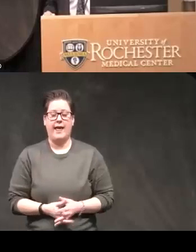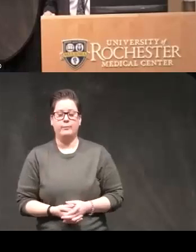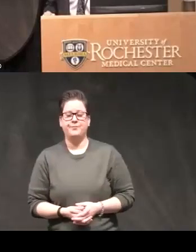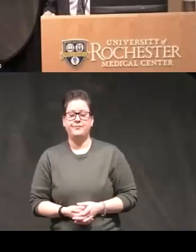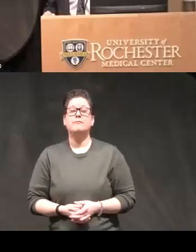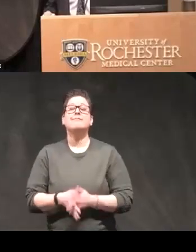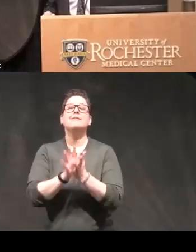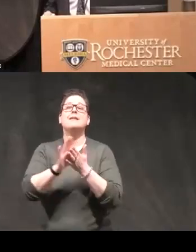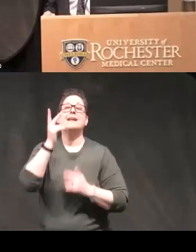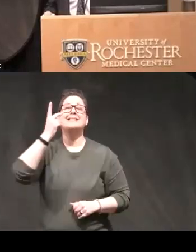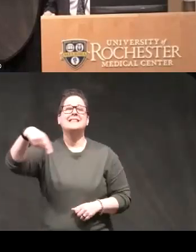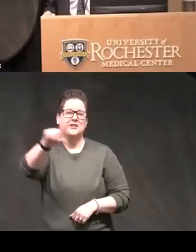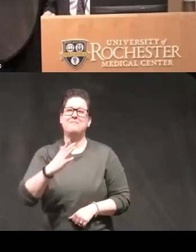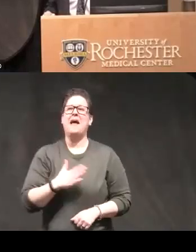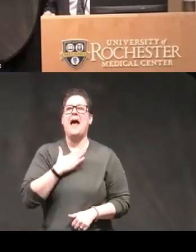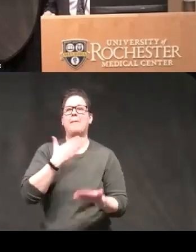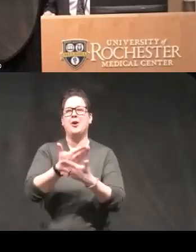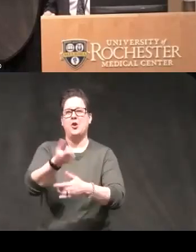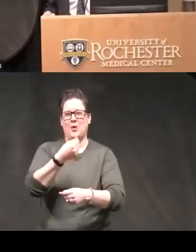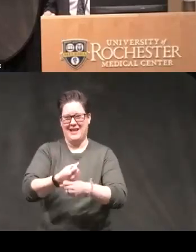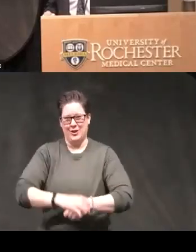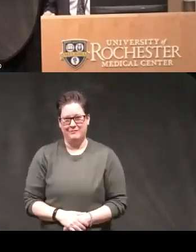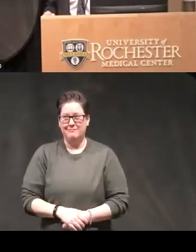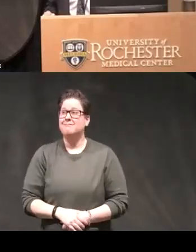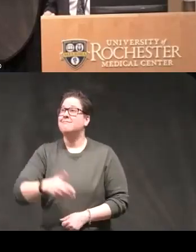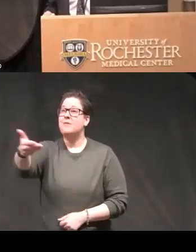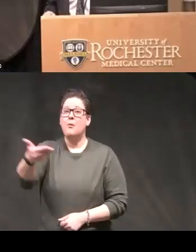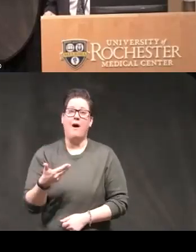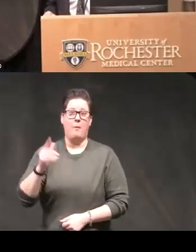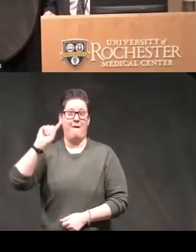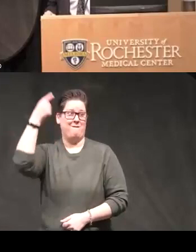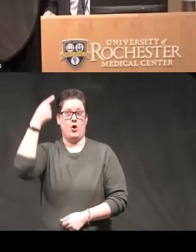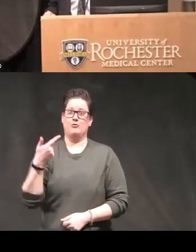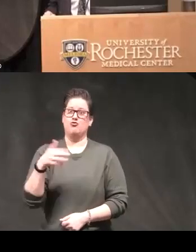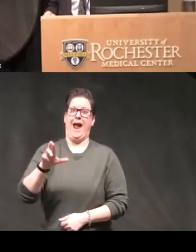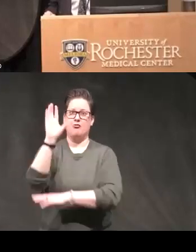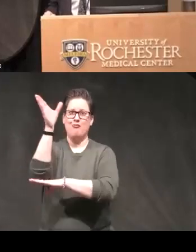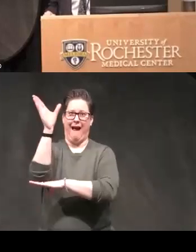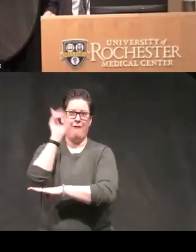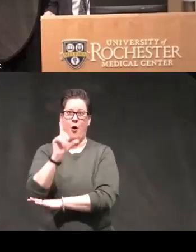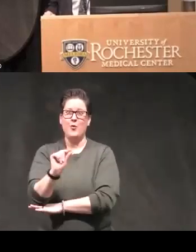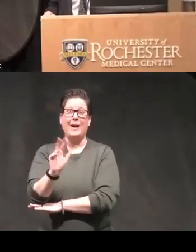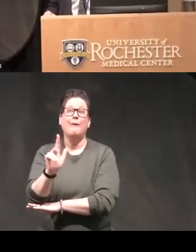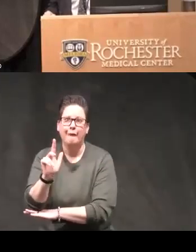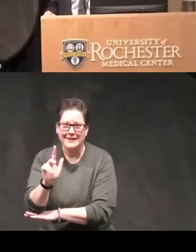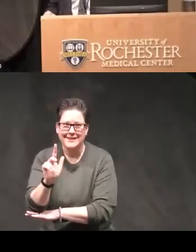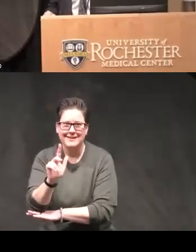nice to see all of you happy New Year and Welcome to our first Grand rounds presentation of 2023.